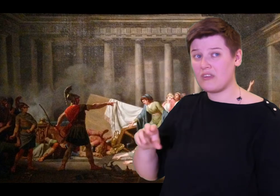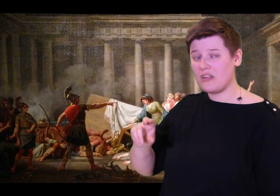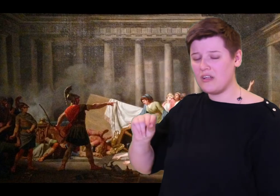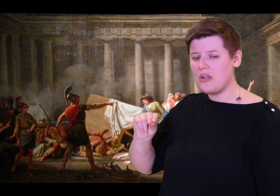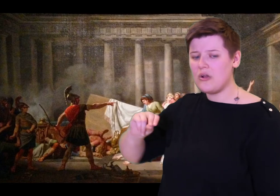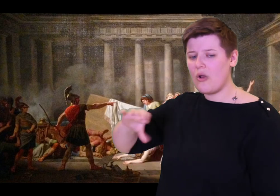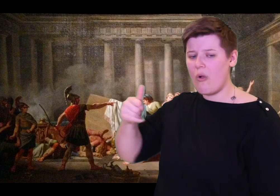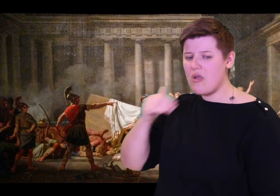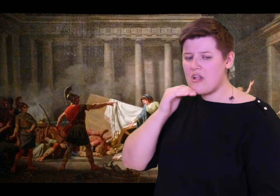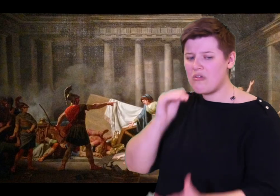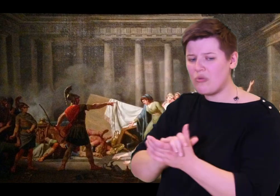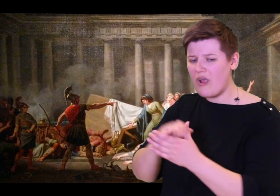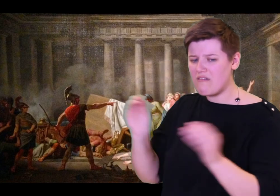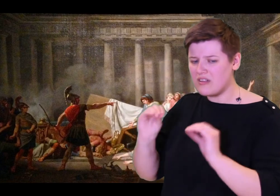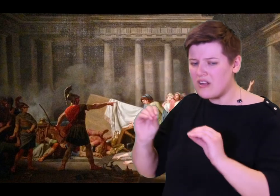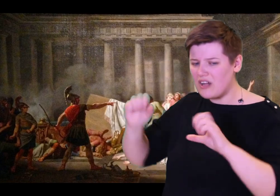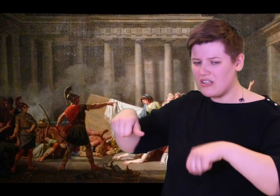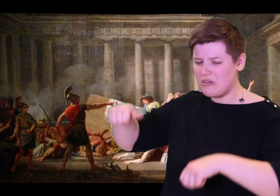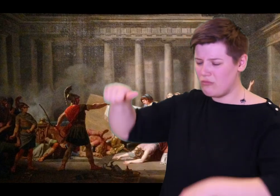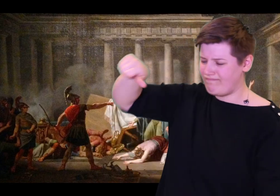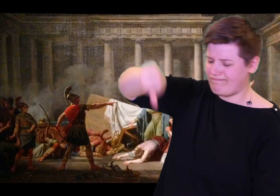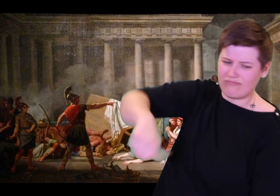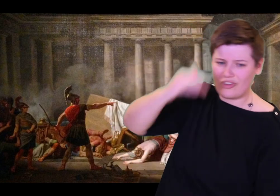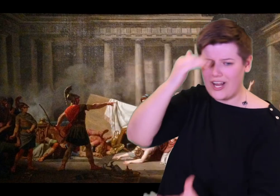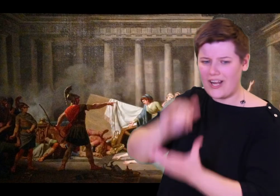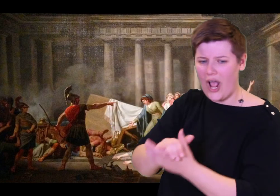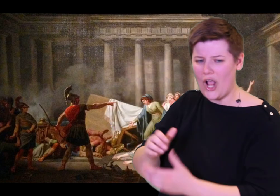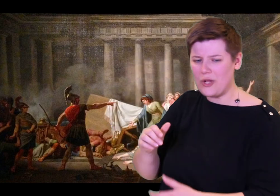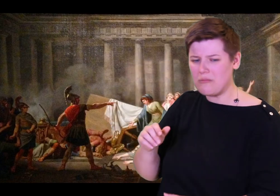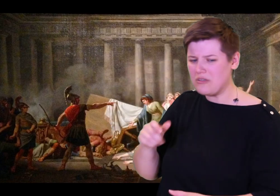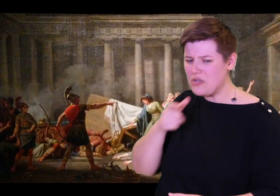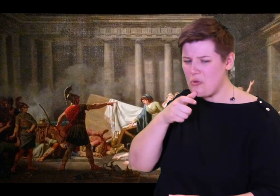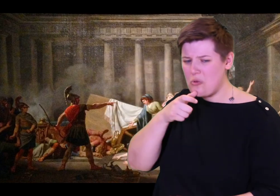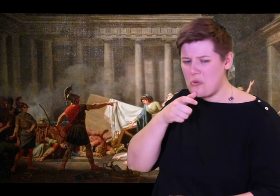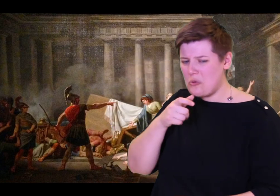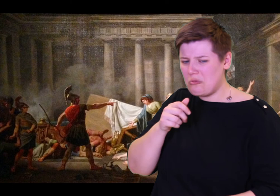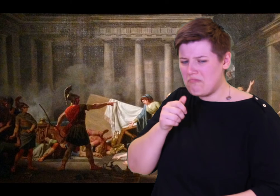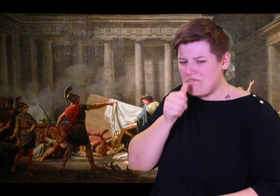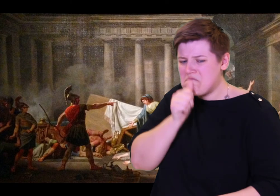Eurynome, the slave woman, began to wash strong-willed Odysseus. And then